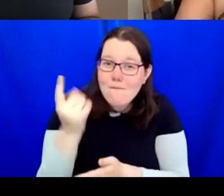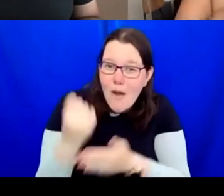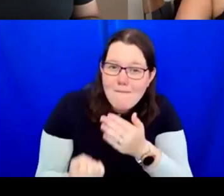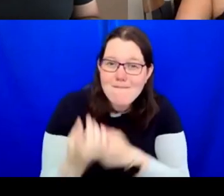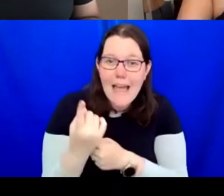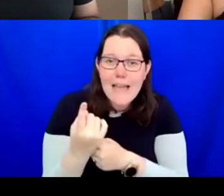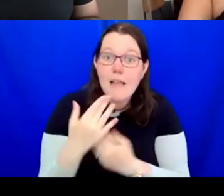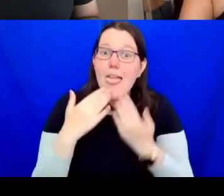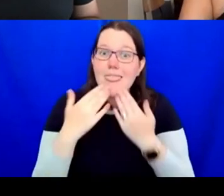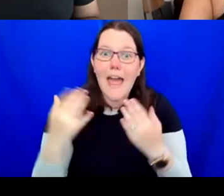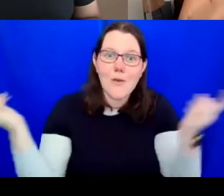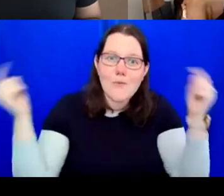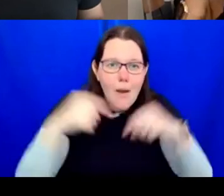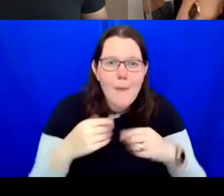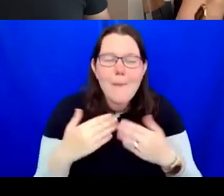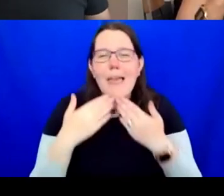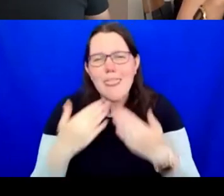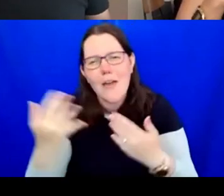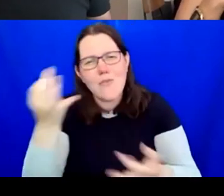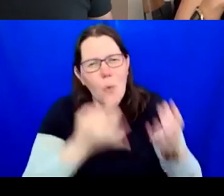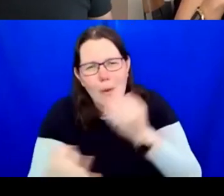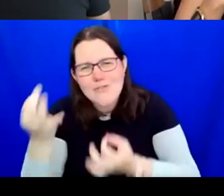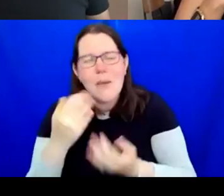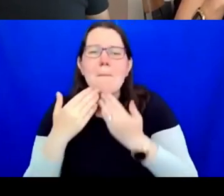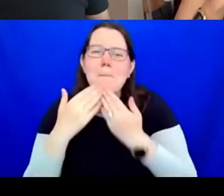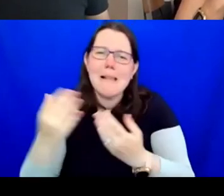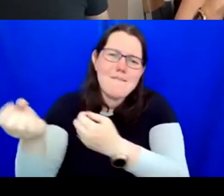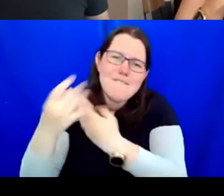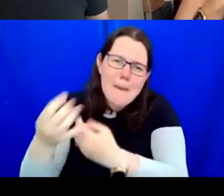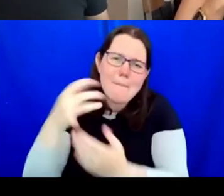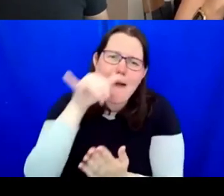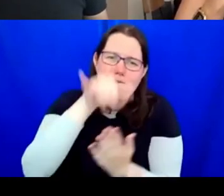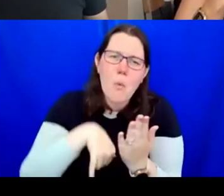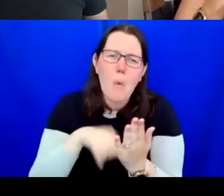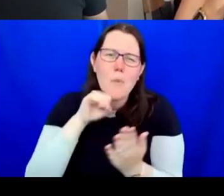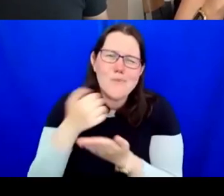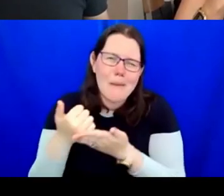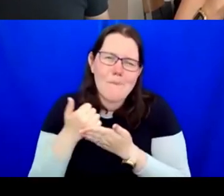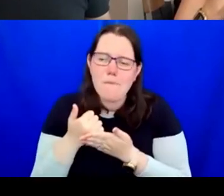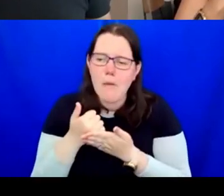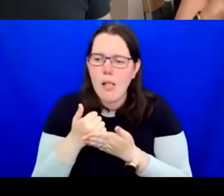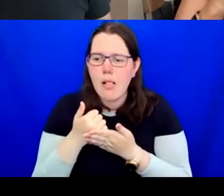questions. Please fill in the feedback form that will be really helpful. A huge thanks